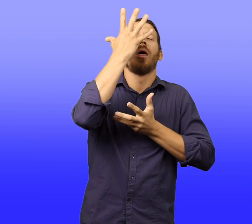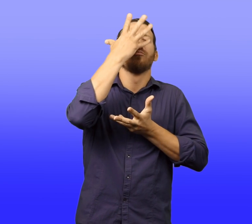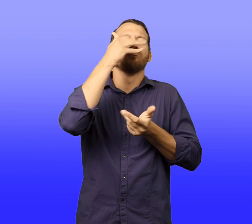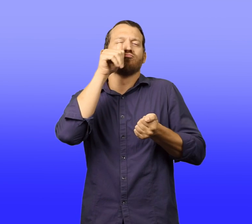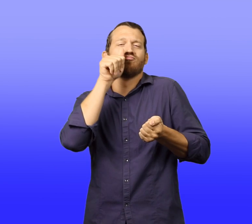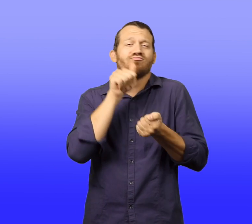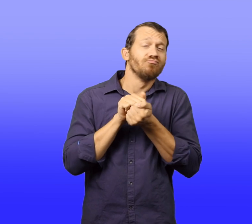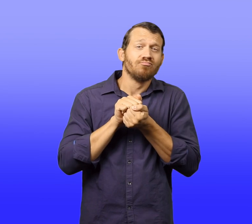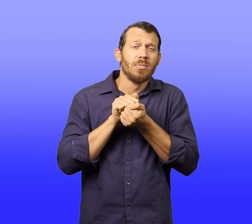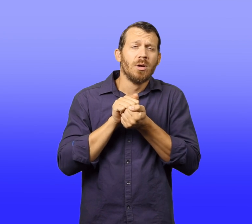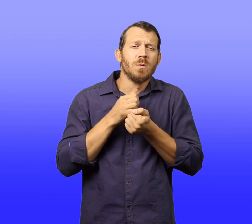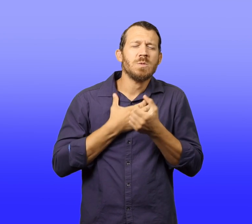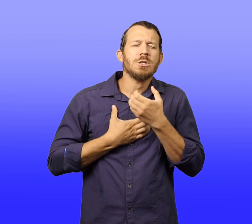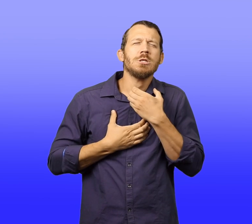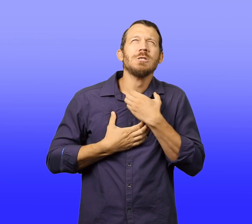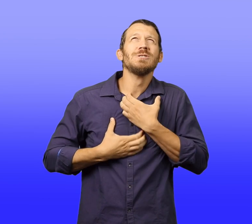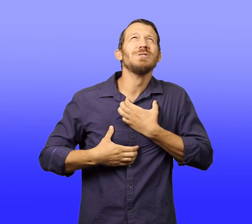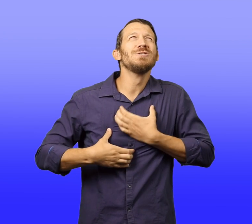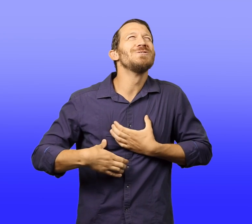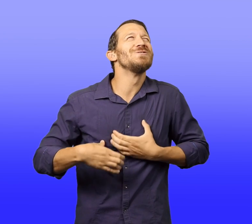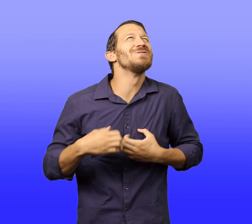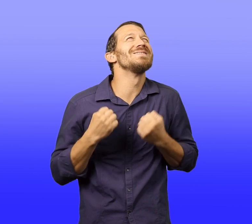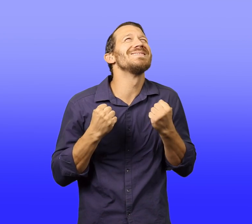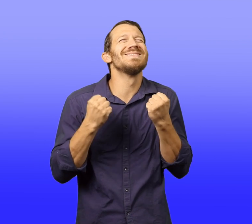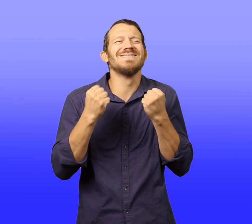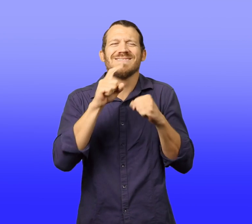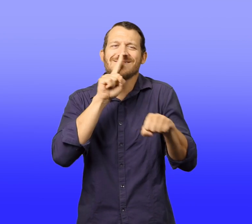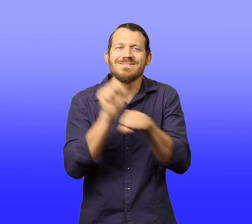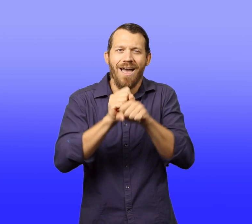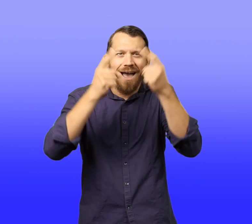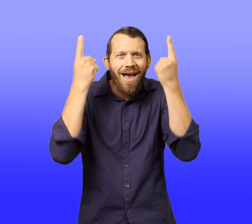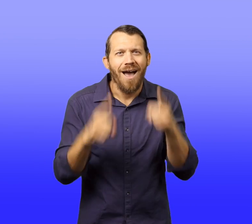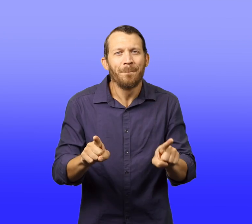When he fell asleep, his wish came true.